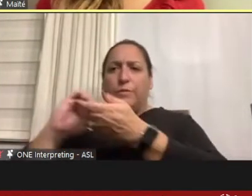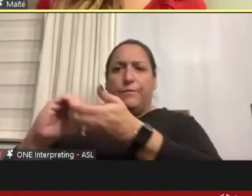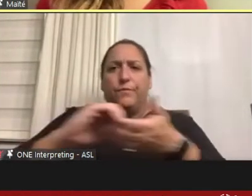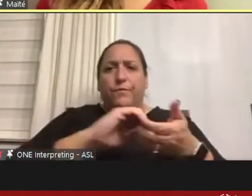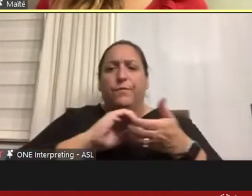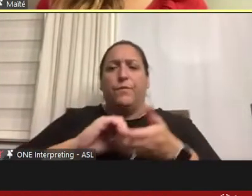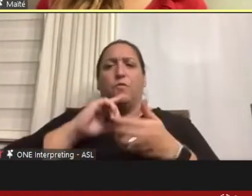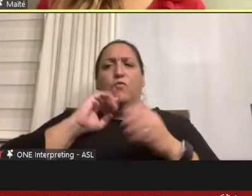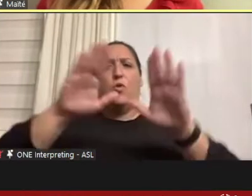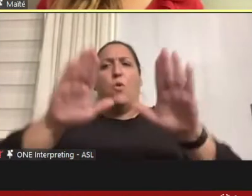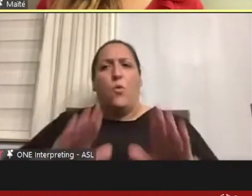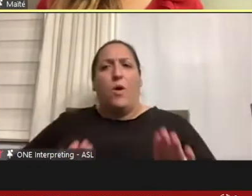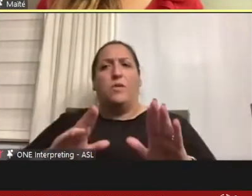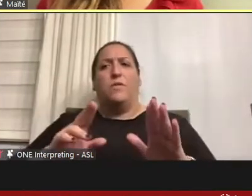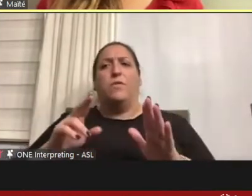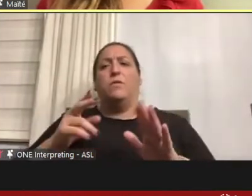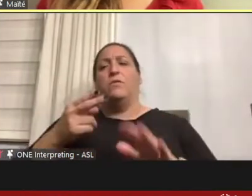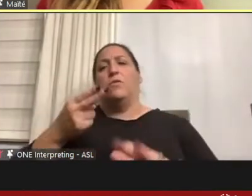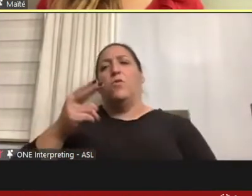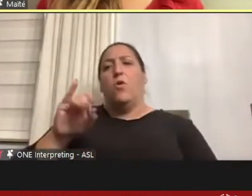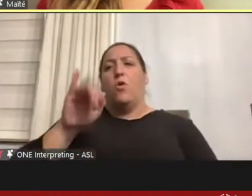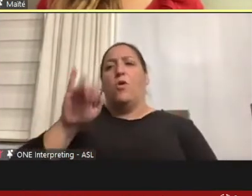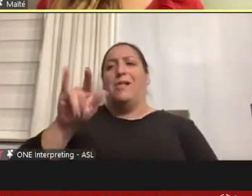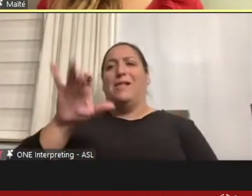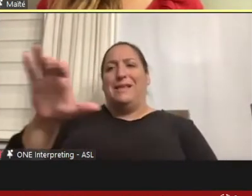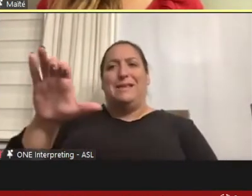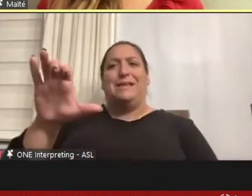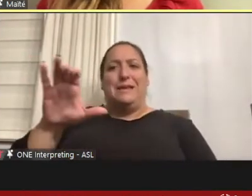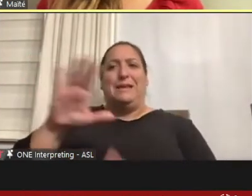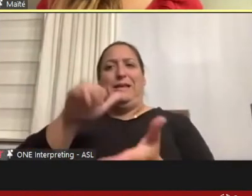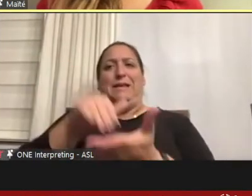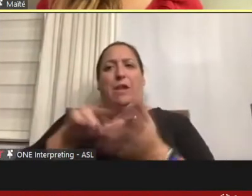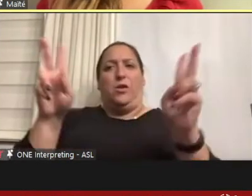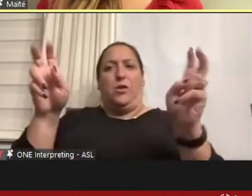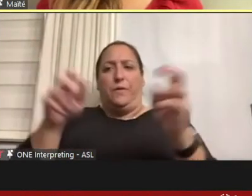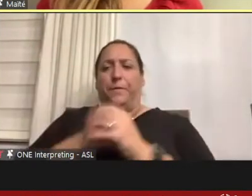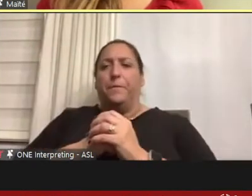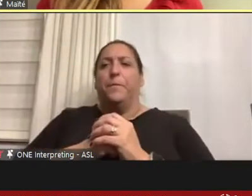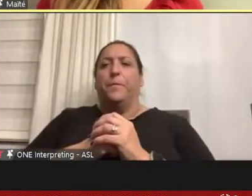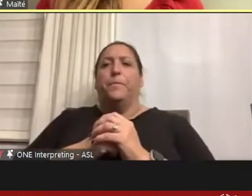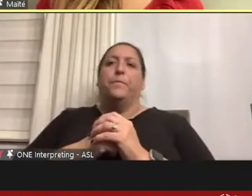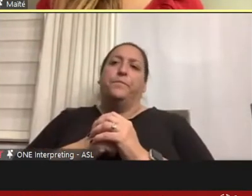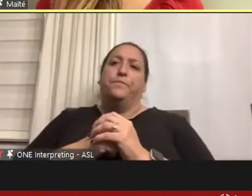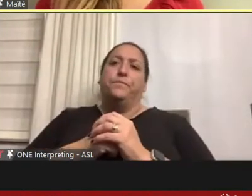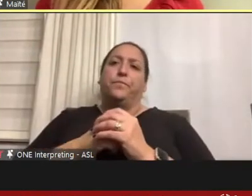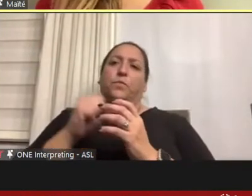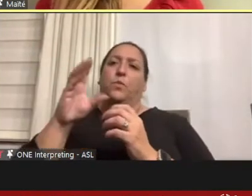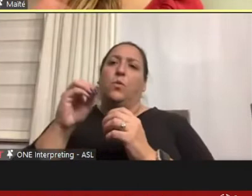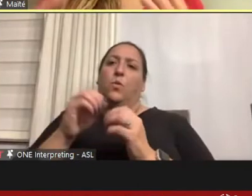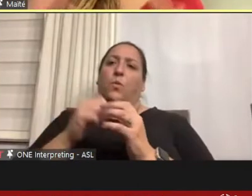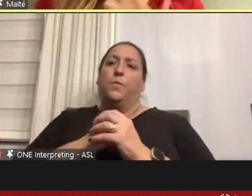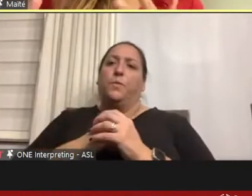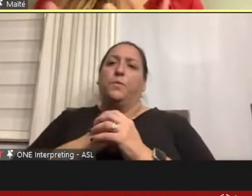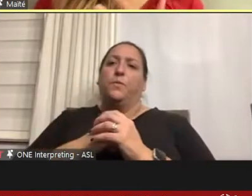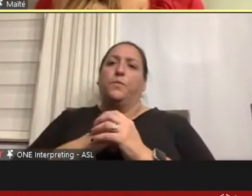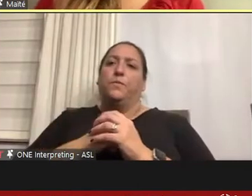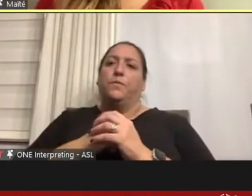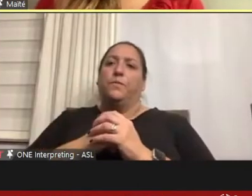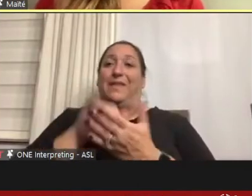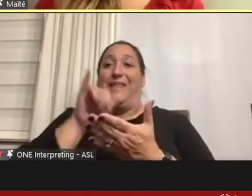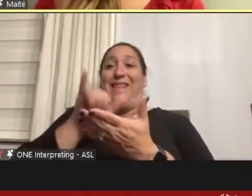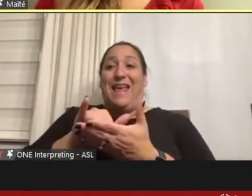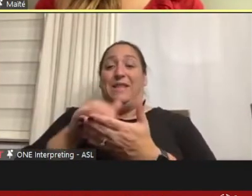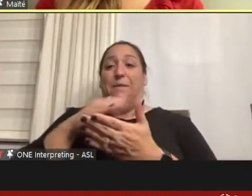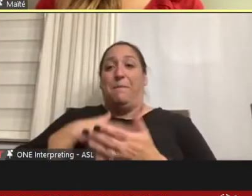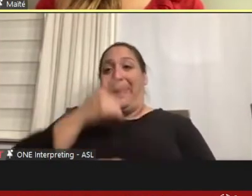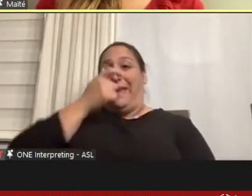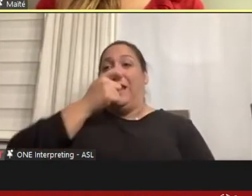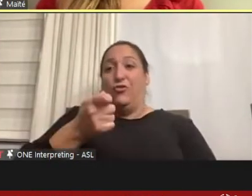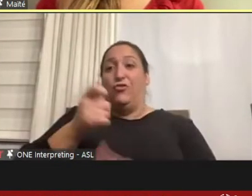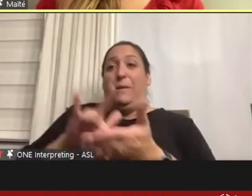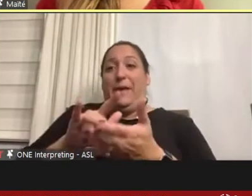holistic in a lot of ways and so that's where my interest in medicine started and then